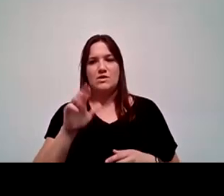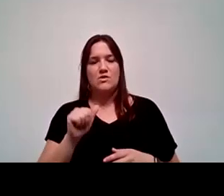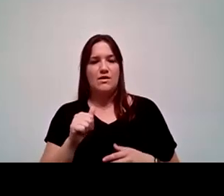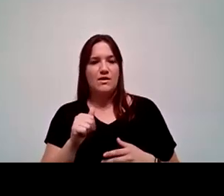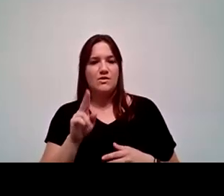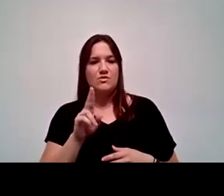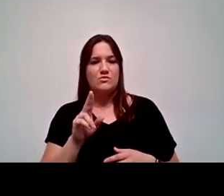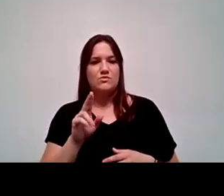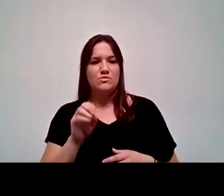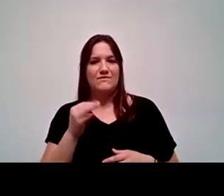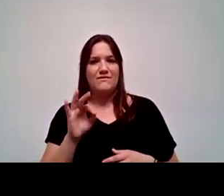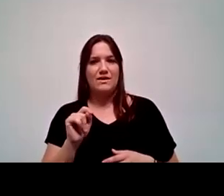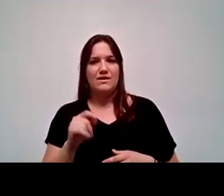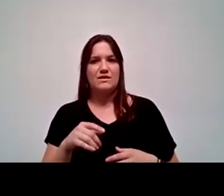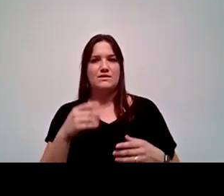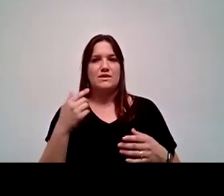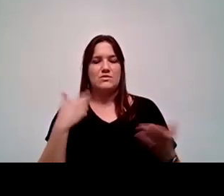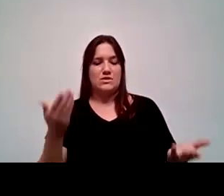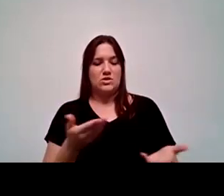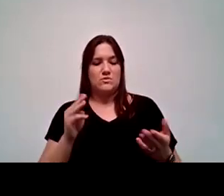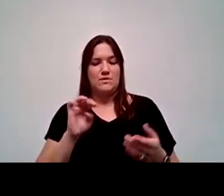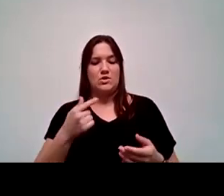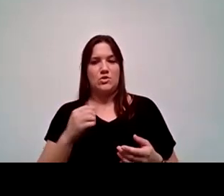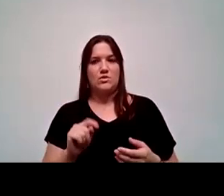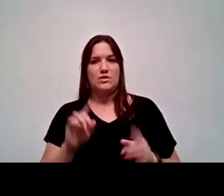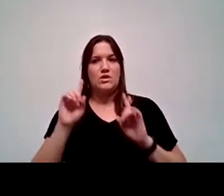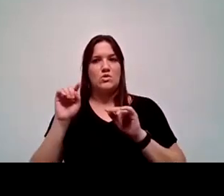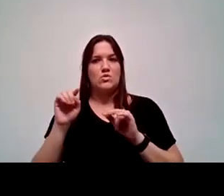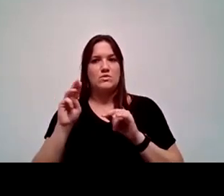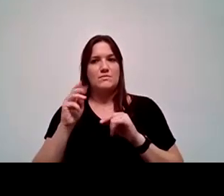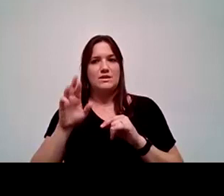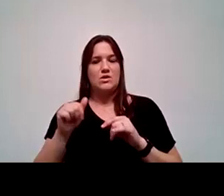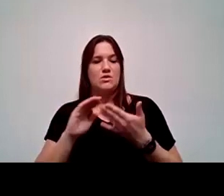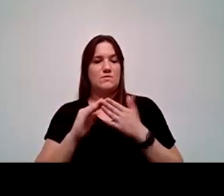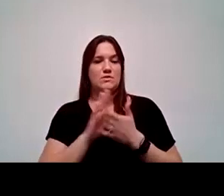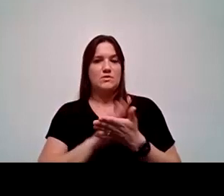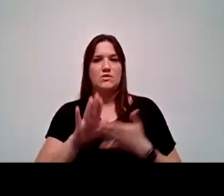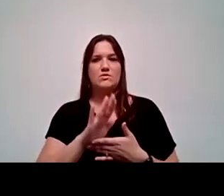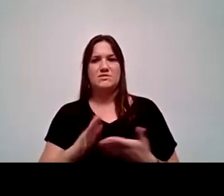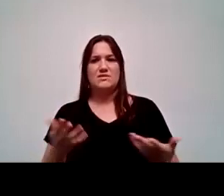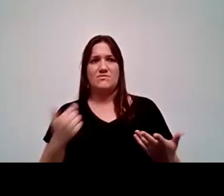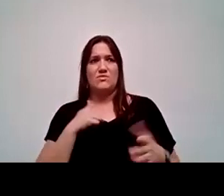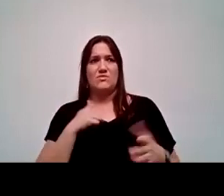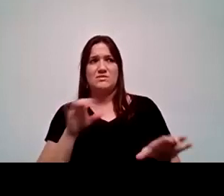that are in the migrant education program, go to Madera Community College and I asked them have we done anything formally